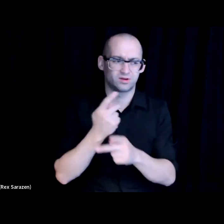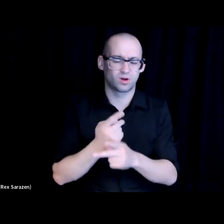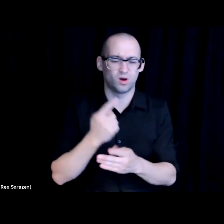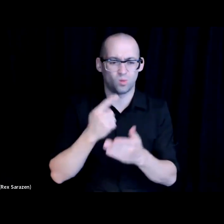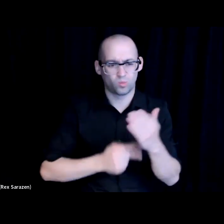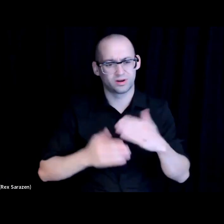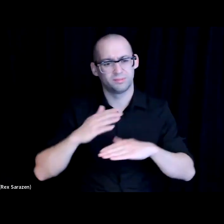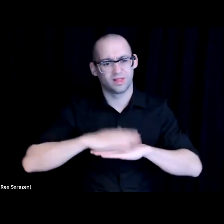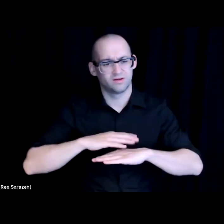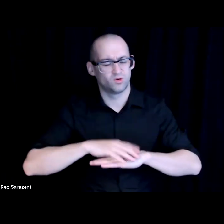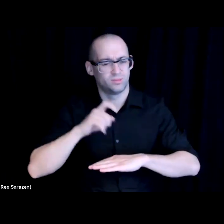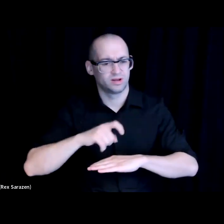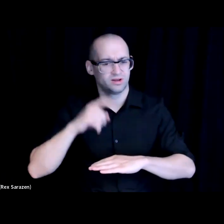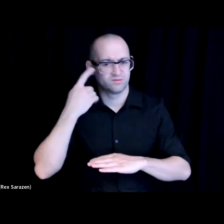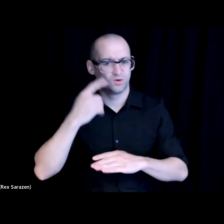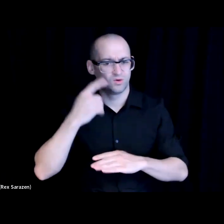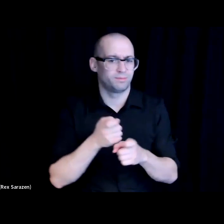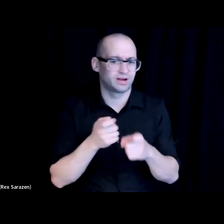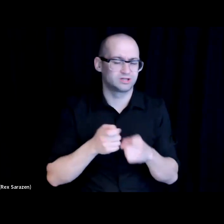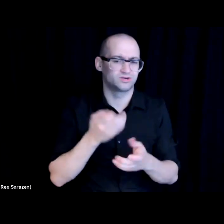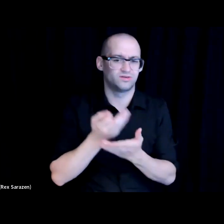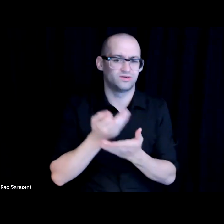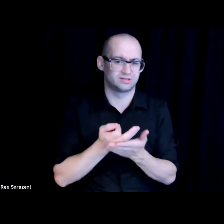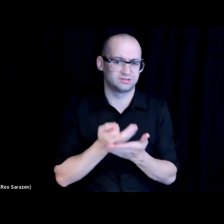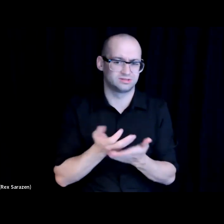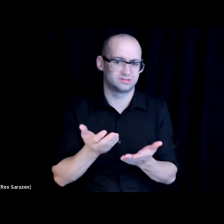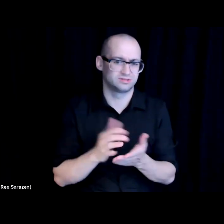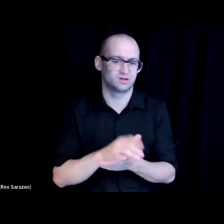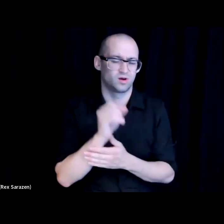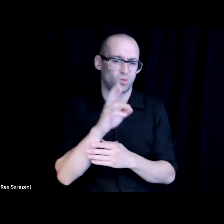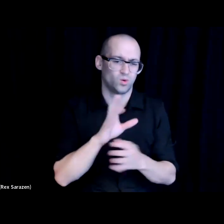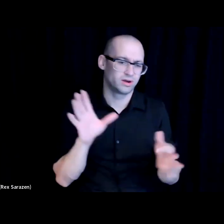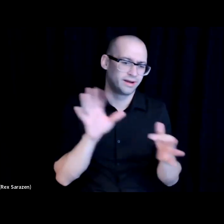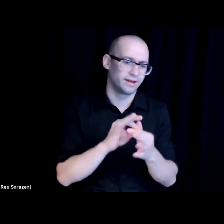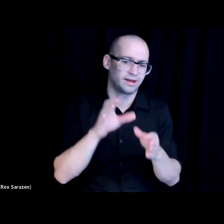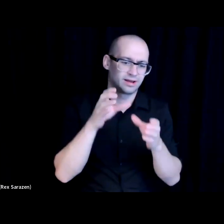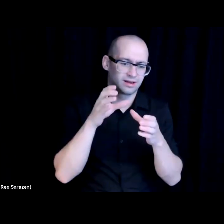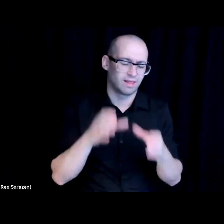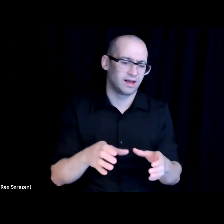finances more effectively, or reach constituents and clients more effectively what is unique